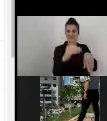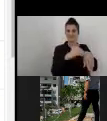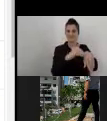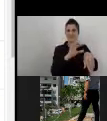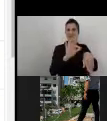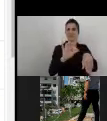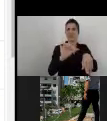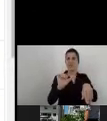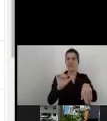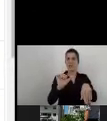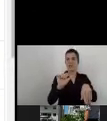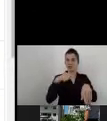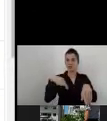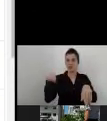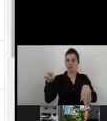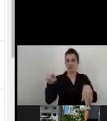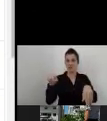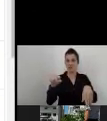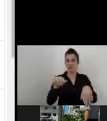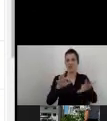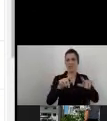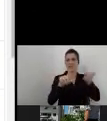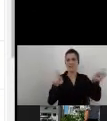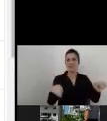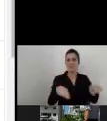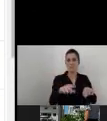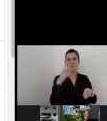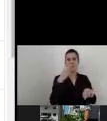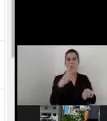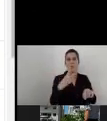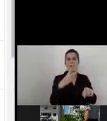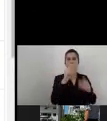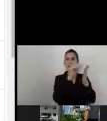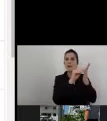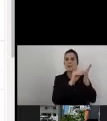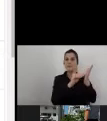all the matter of the accessibility rating, that for us is something that is crucial.